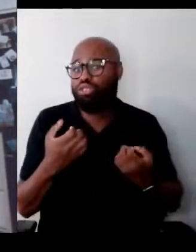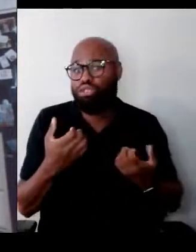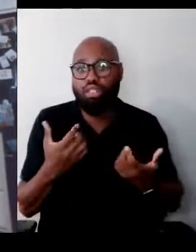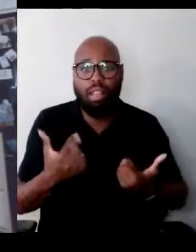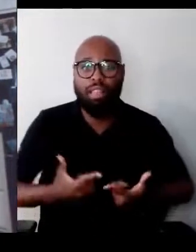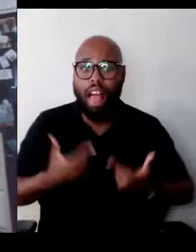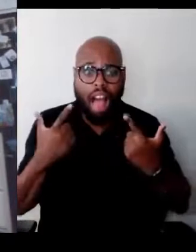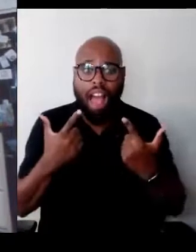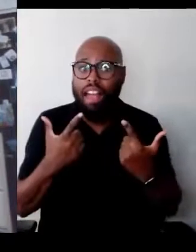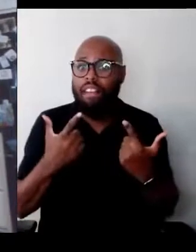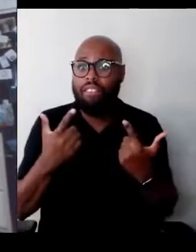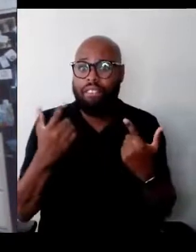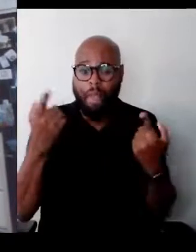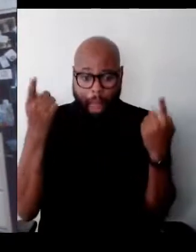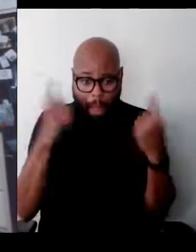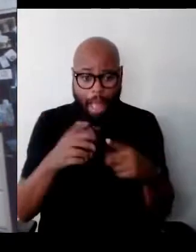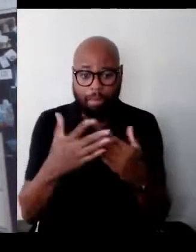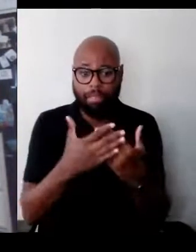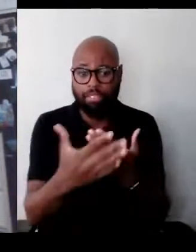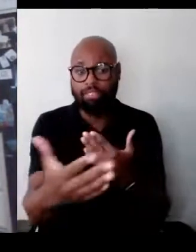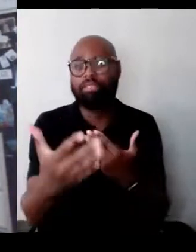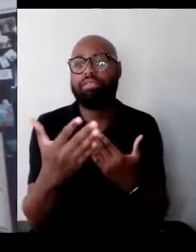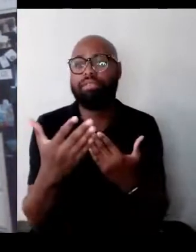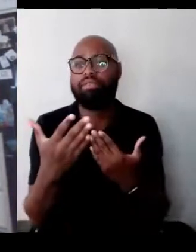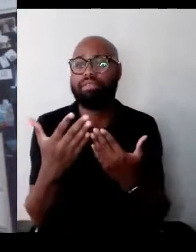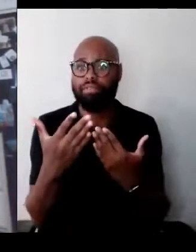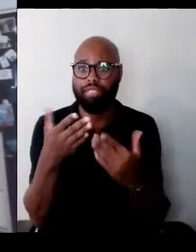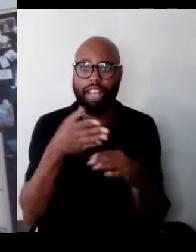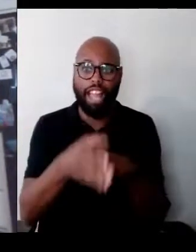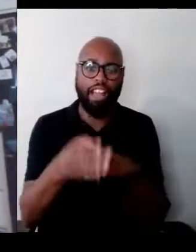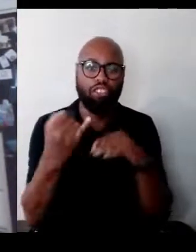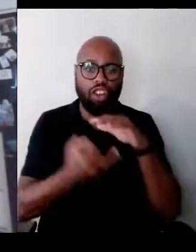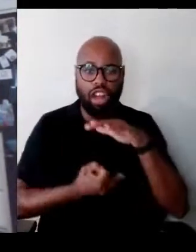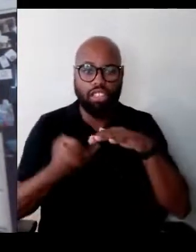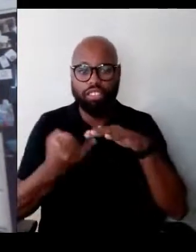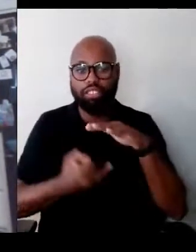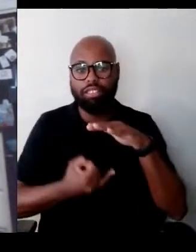such an isolation and my mom tells me that